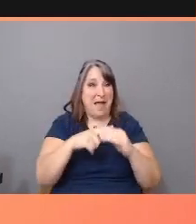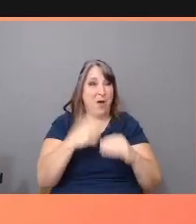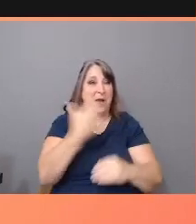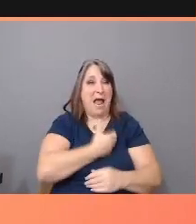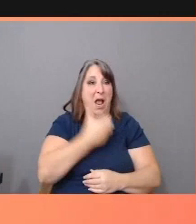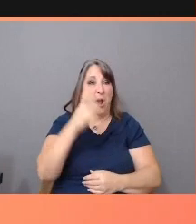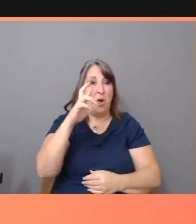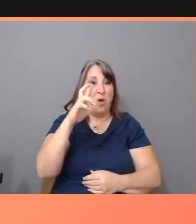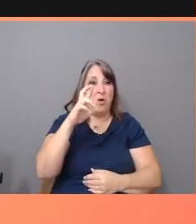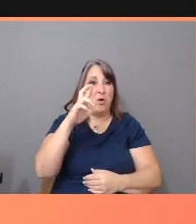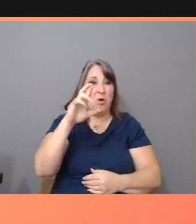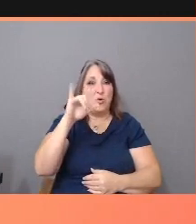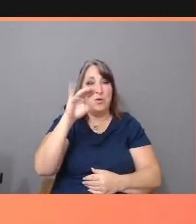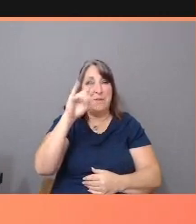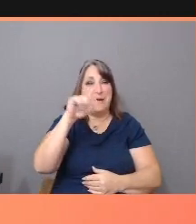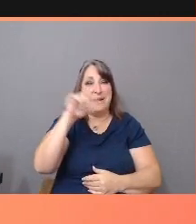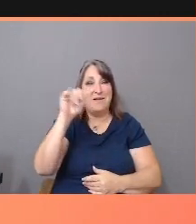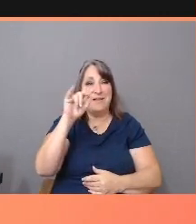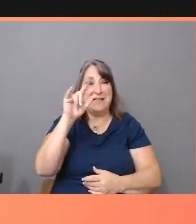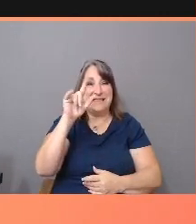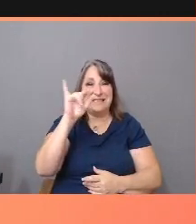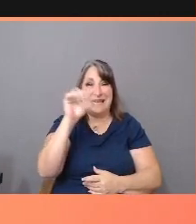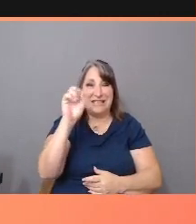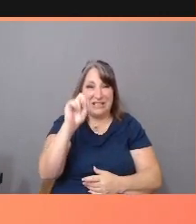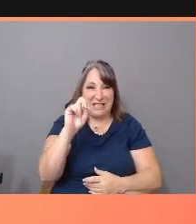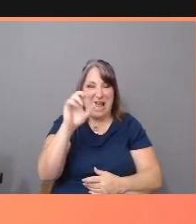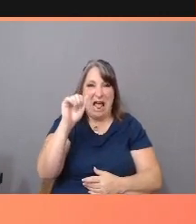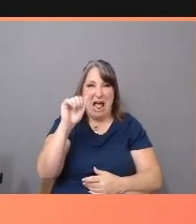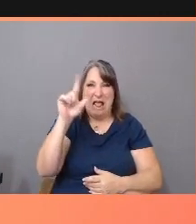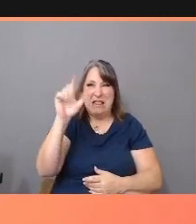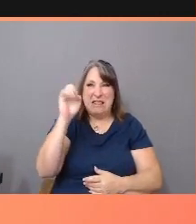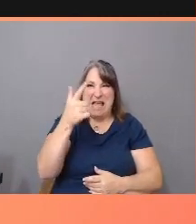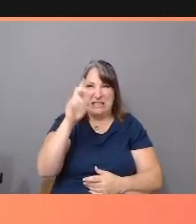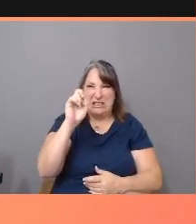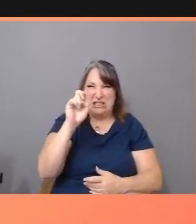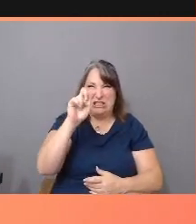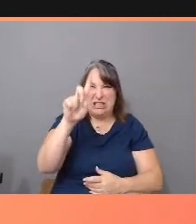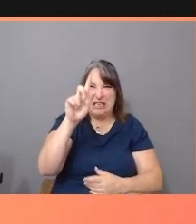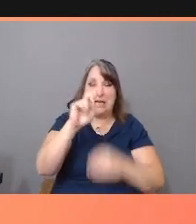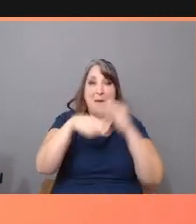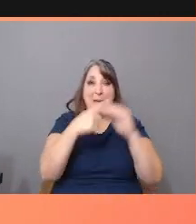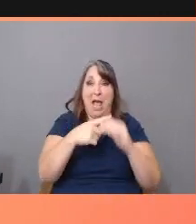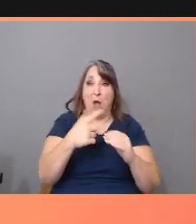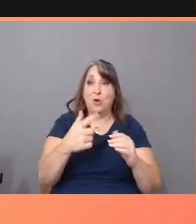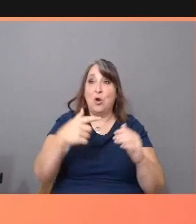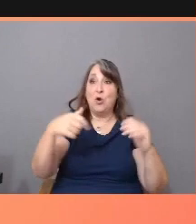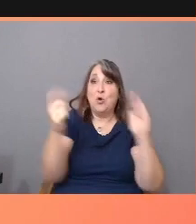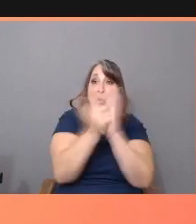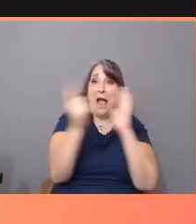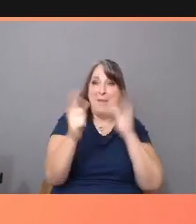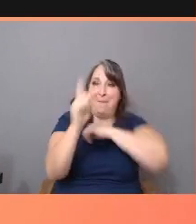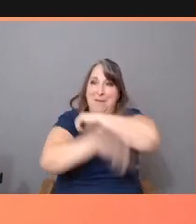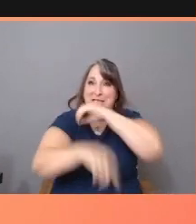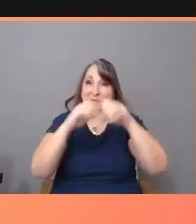"Alleged" is a digital series about crime and punishment in America, about justice and possibility of redemption, told